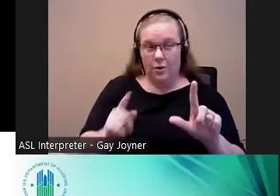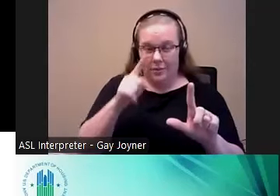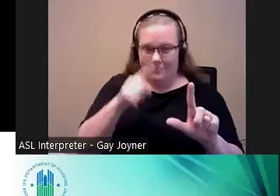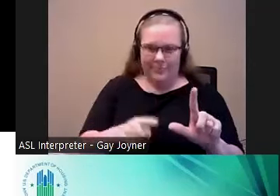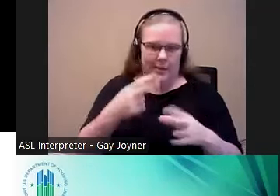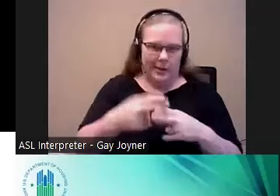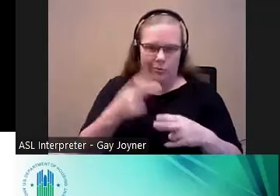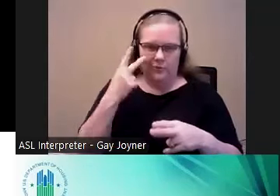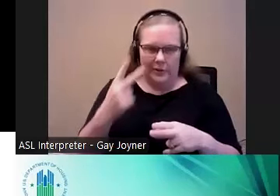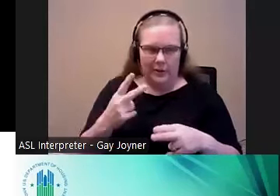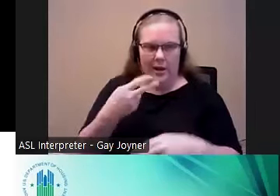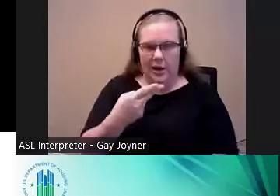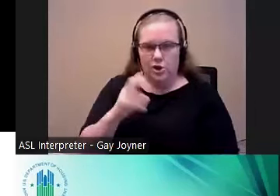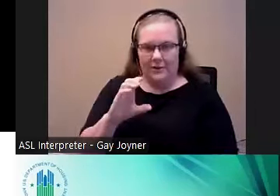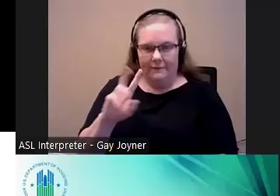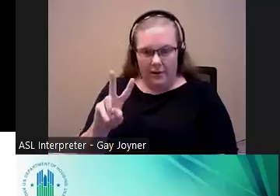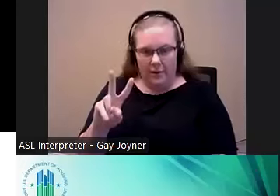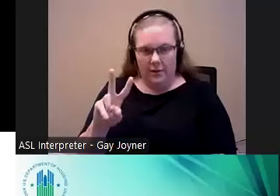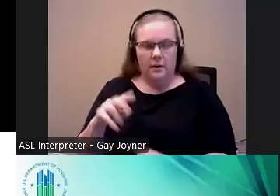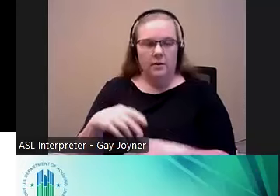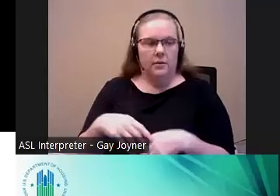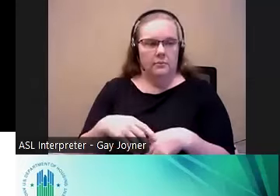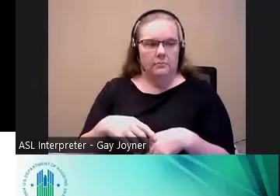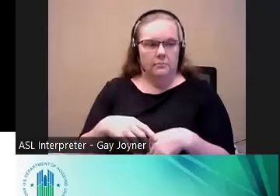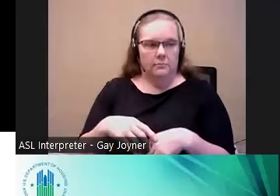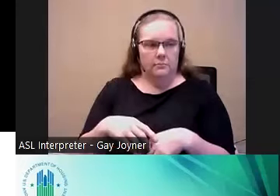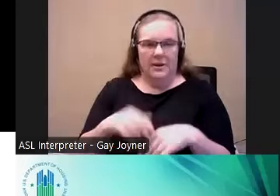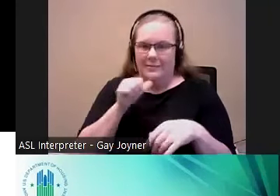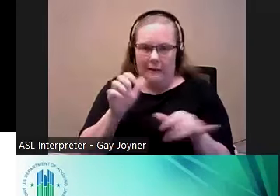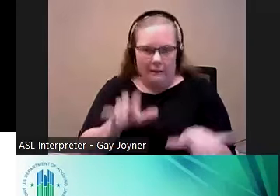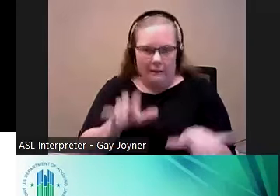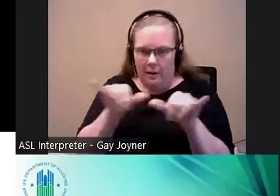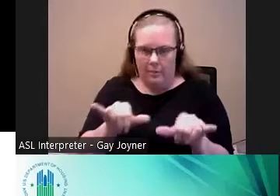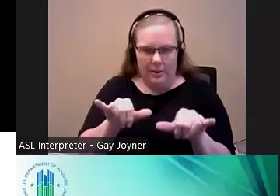HCV program probably not as commonly known as housing certificates anymore since that